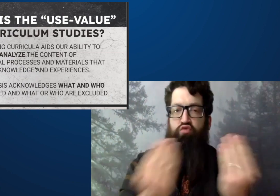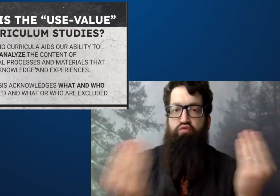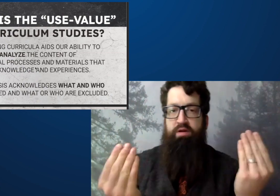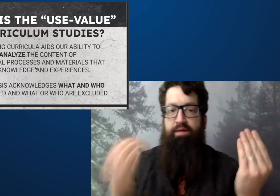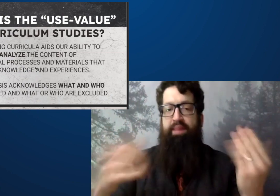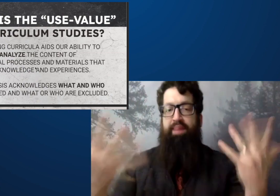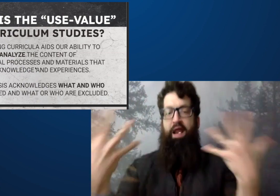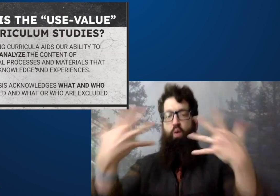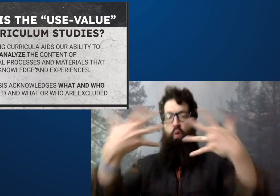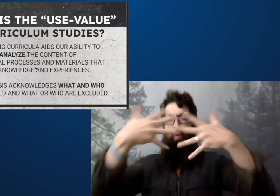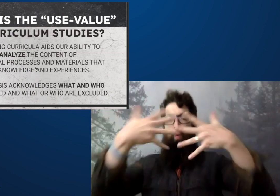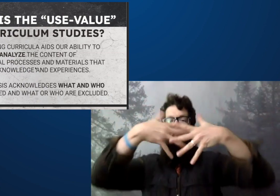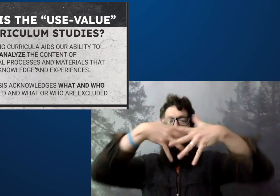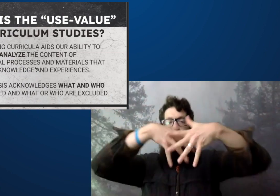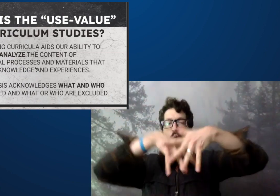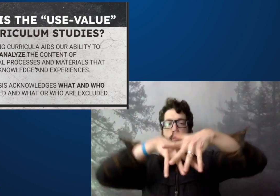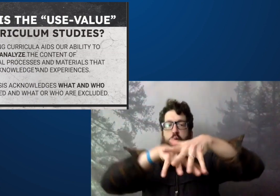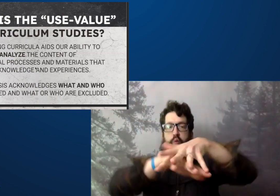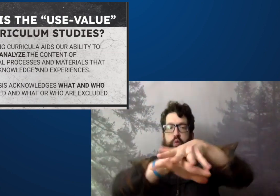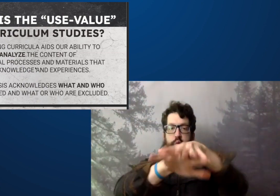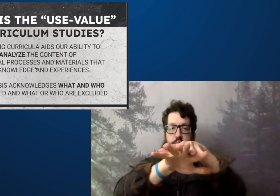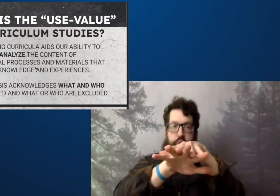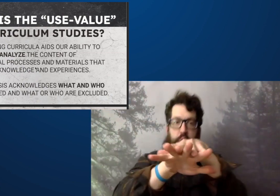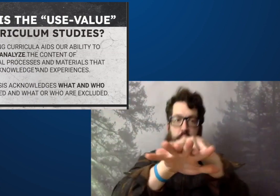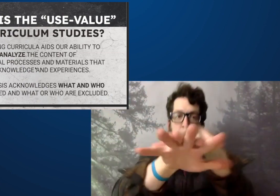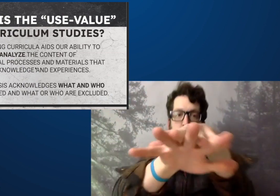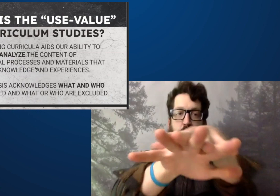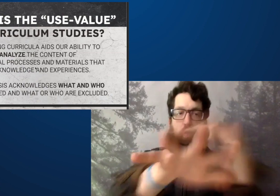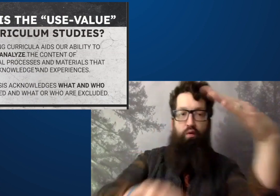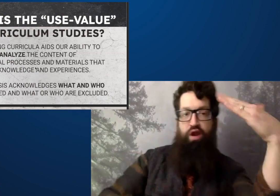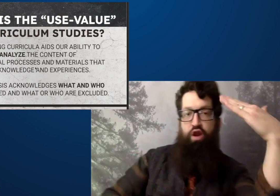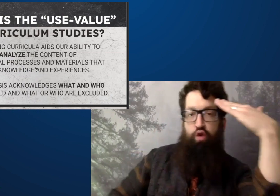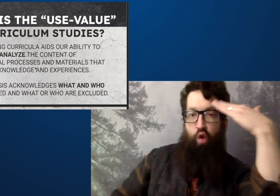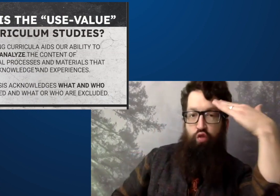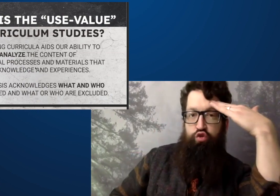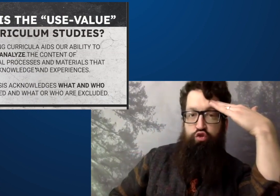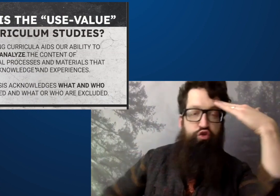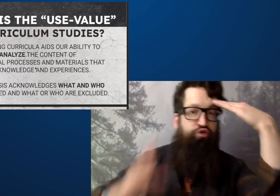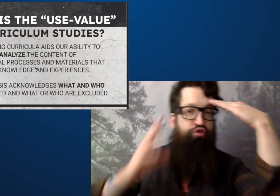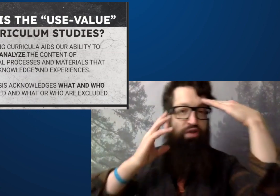of the processes of materials, and making sure that they all